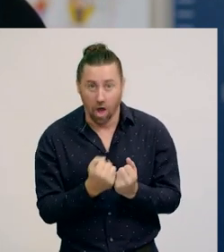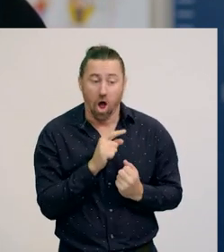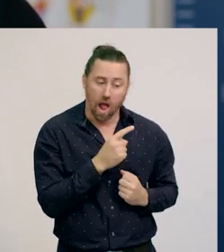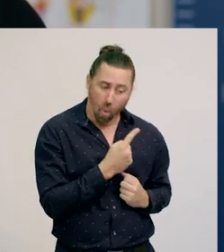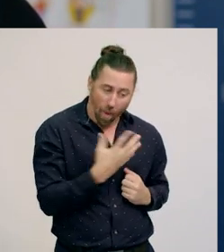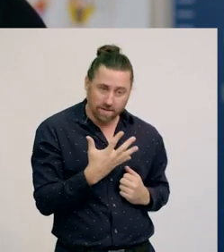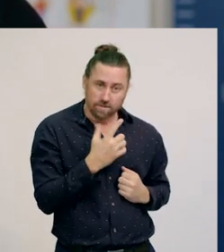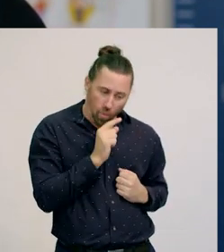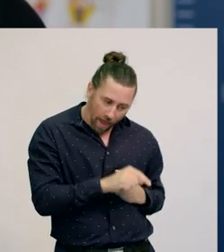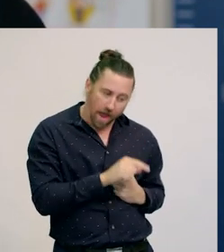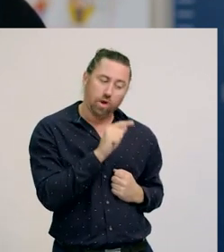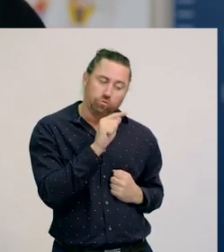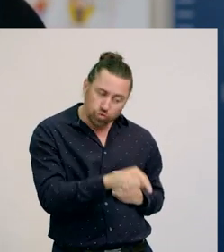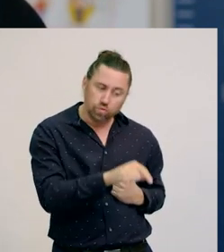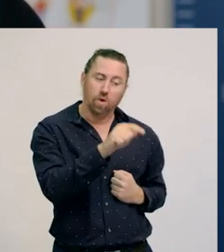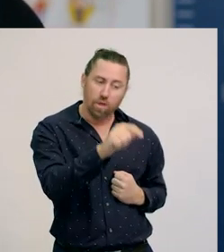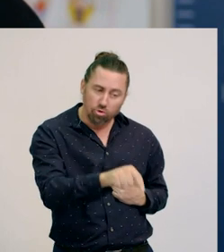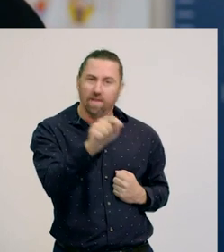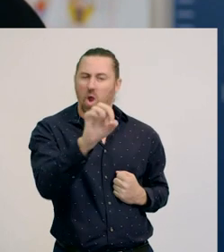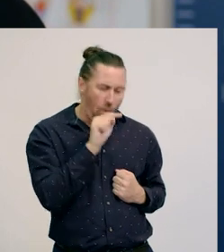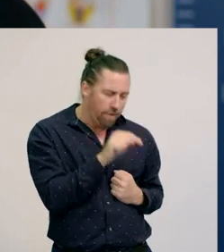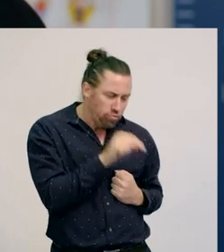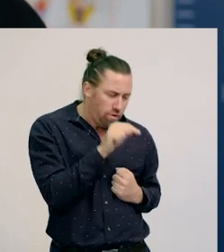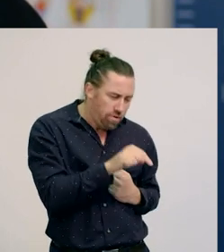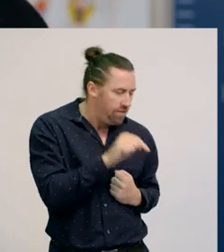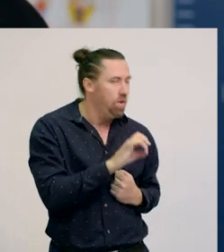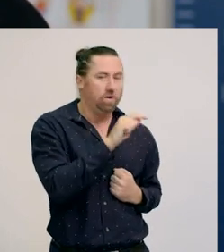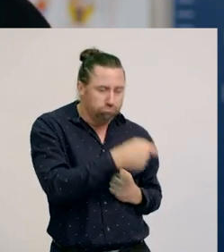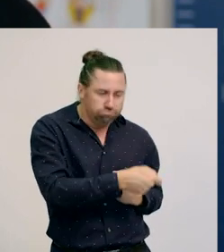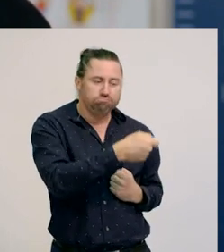and no matter how the objects are arranged, the count will be the same.